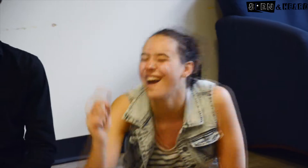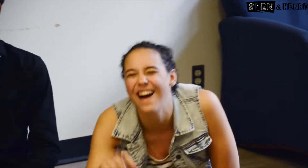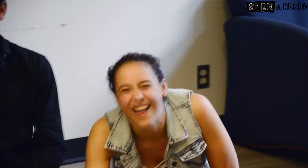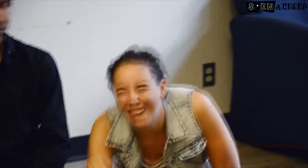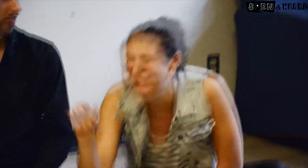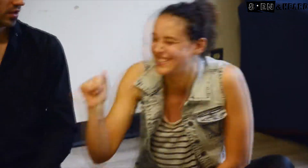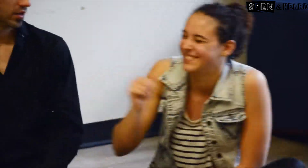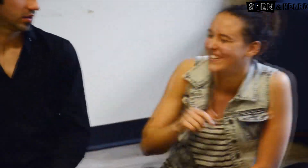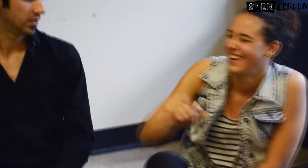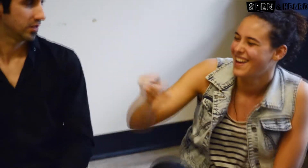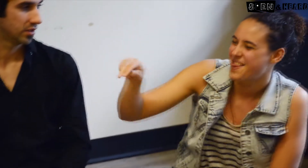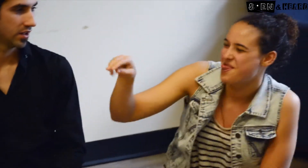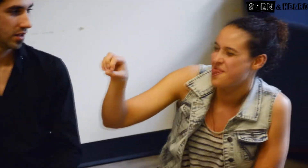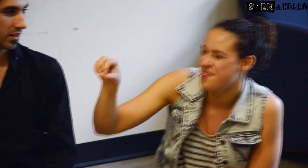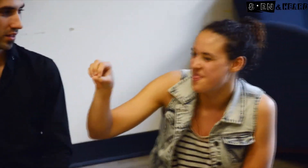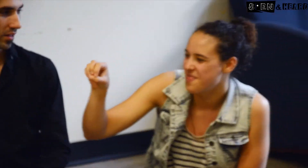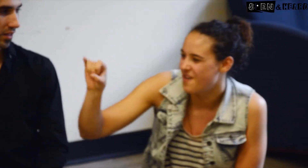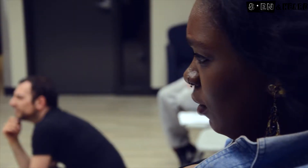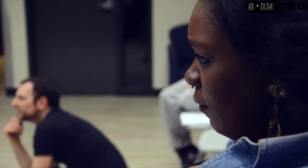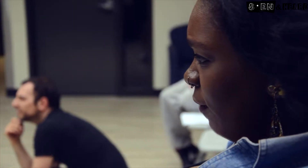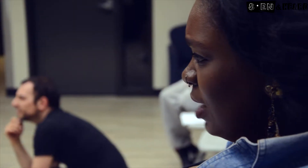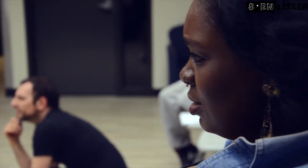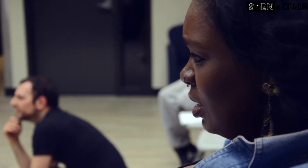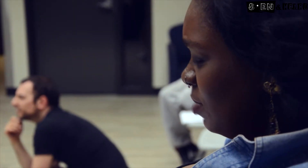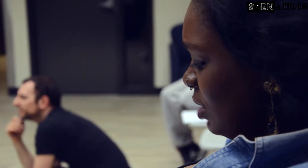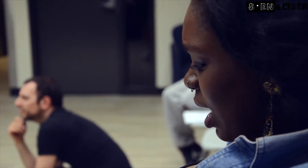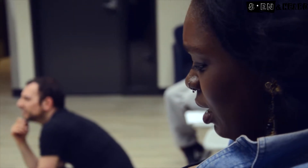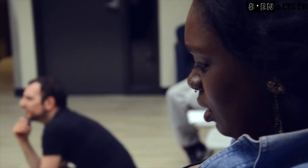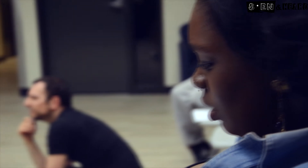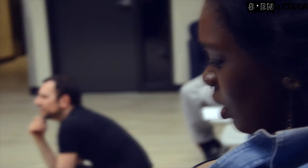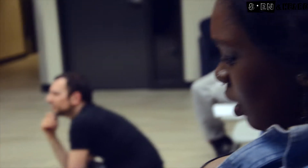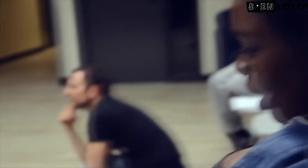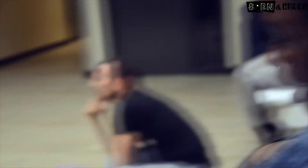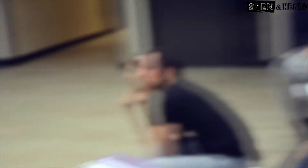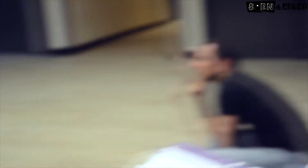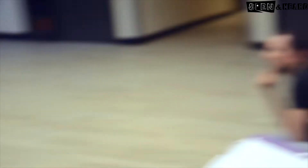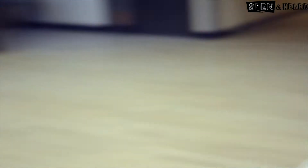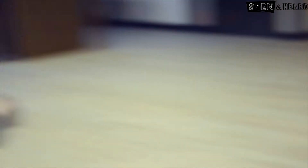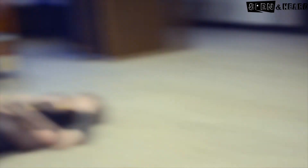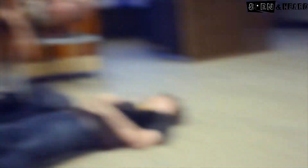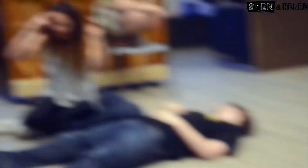I'm currently working with Seeing Voices Montreal and I can see how both hearing and Deaf people really